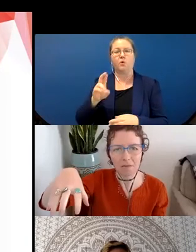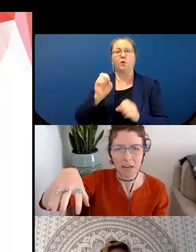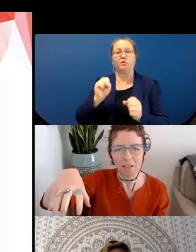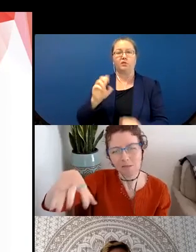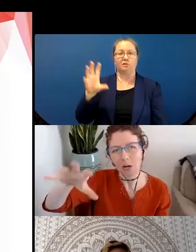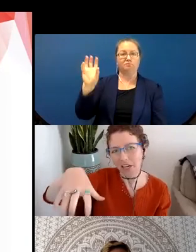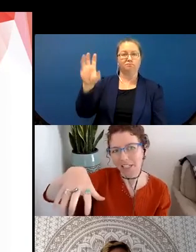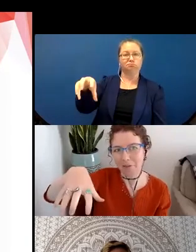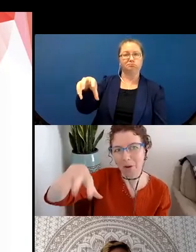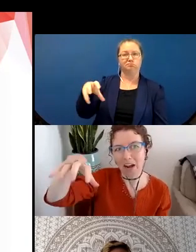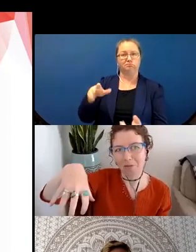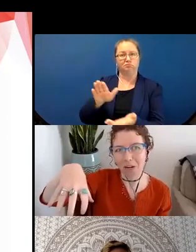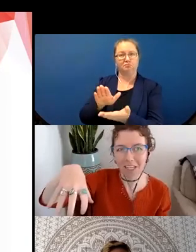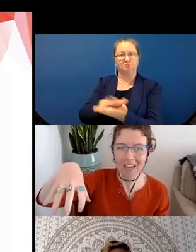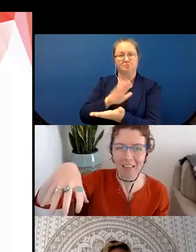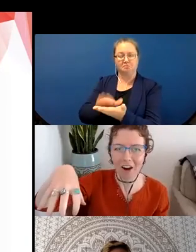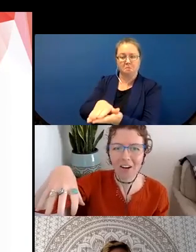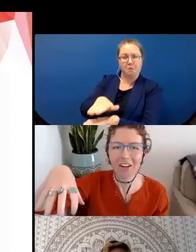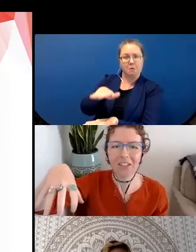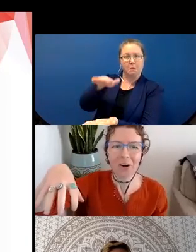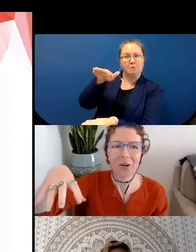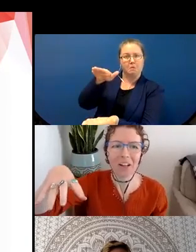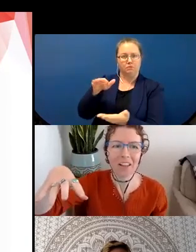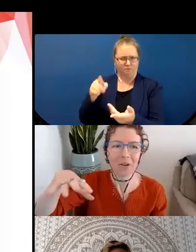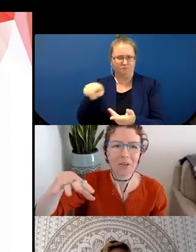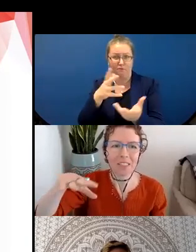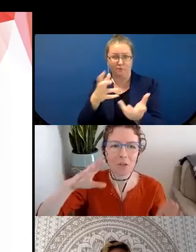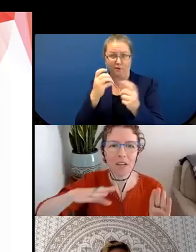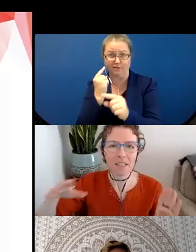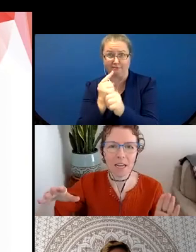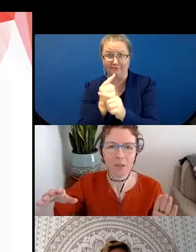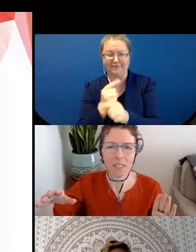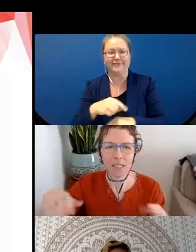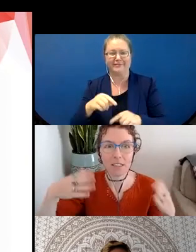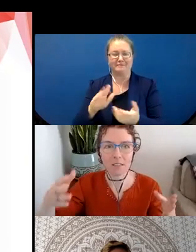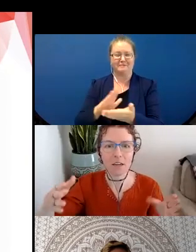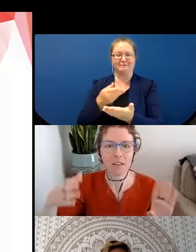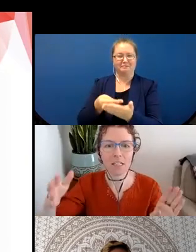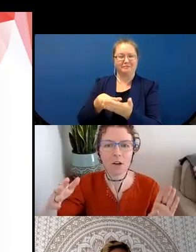like to have a pile of money laying there. So those three examples - he says look, these